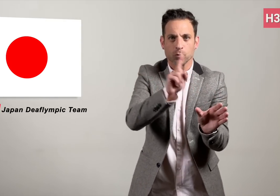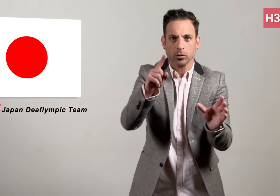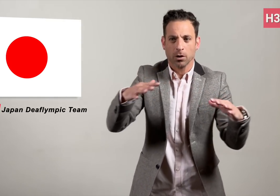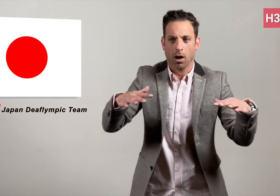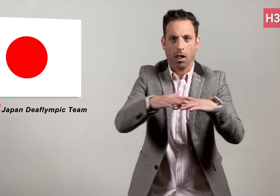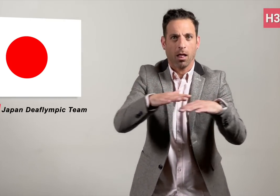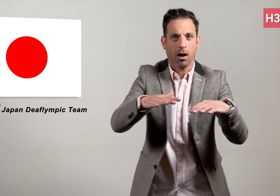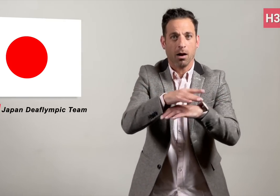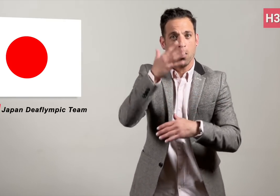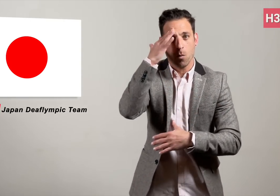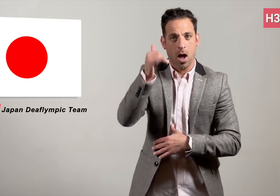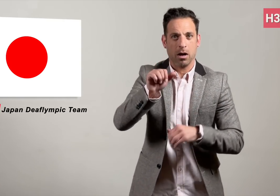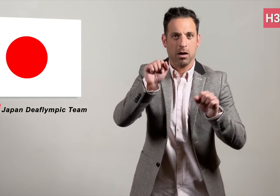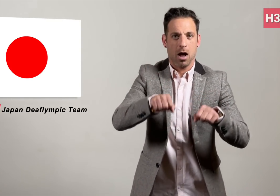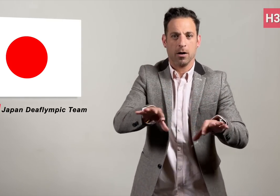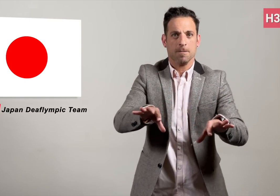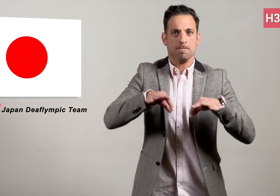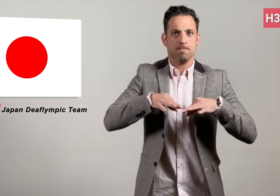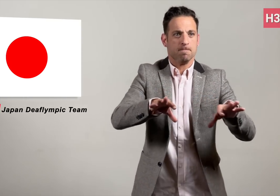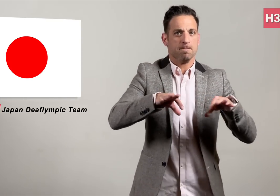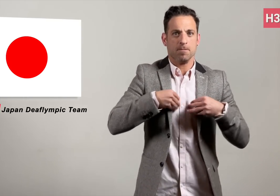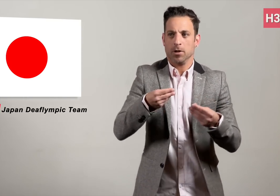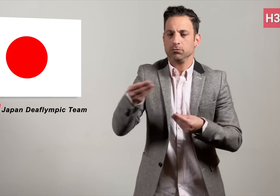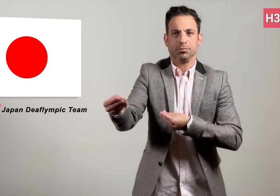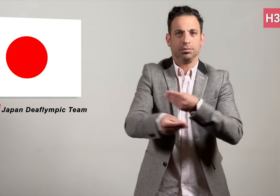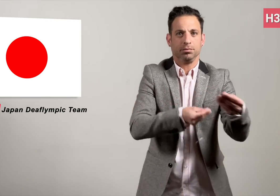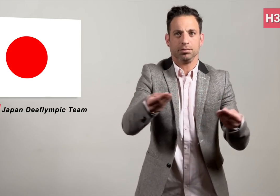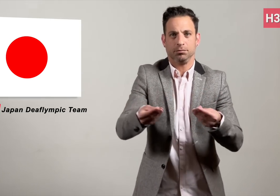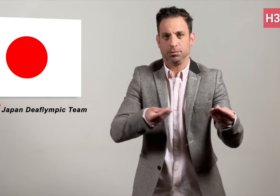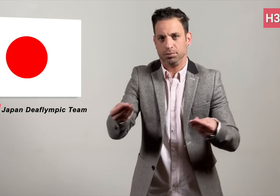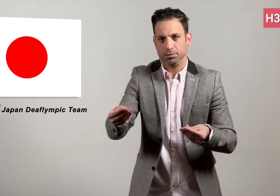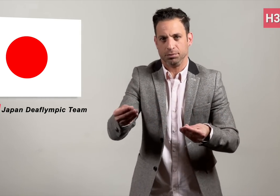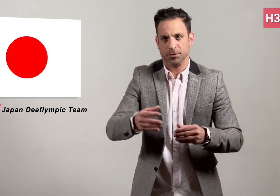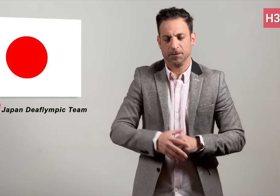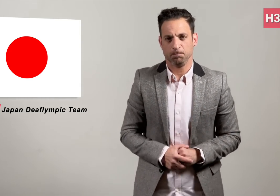to avoid cross-infections.